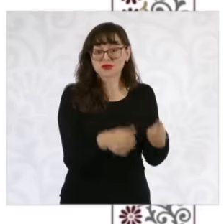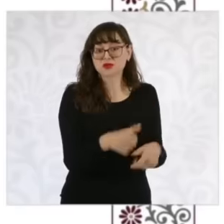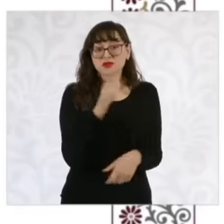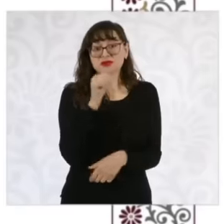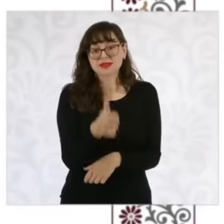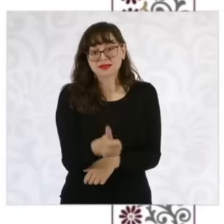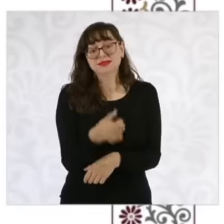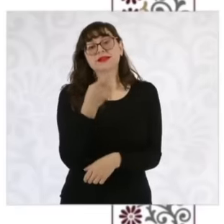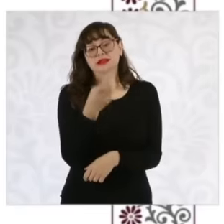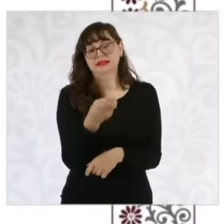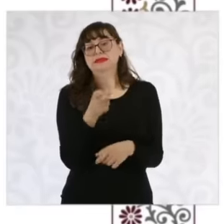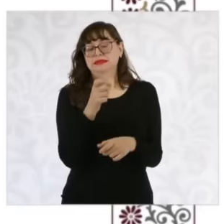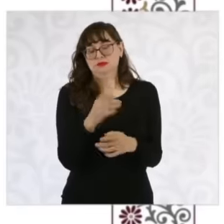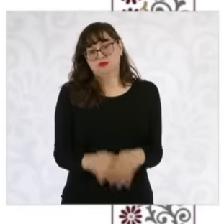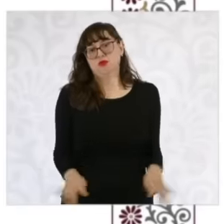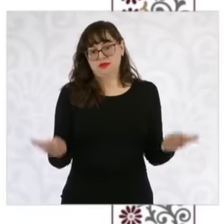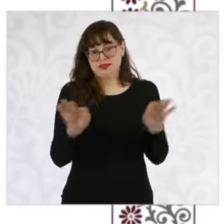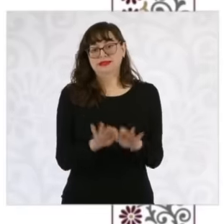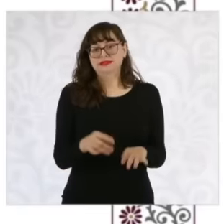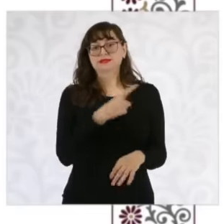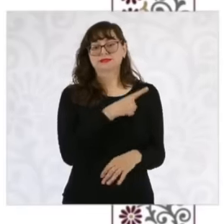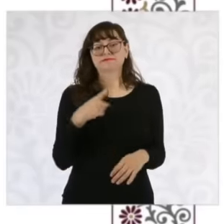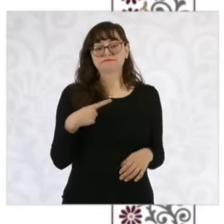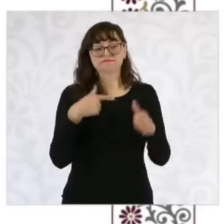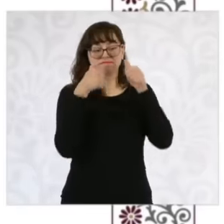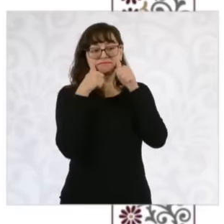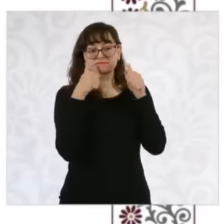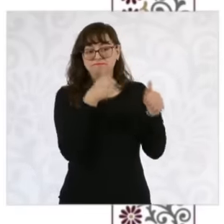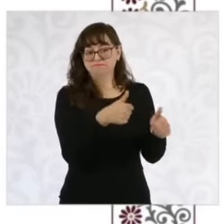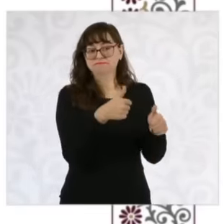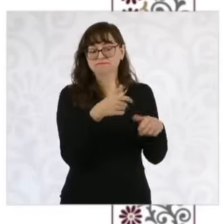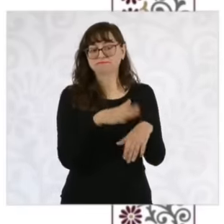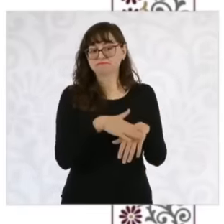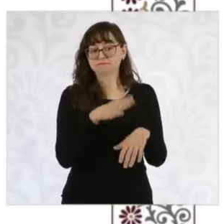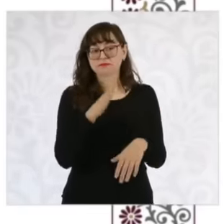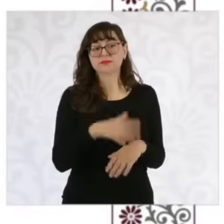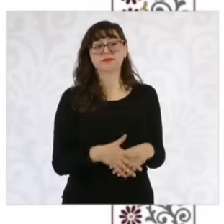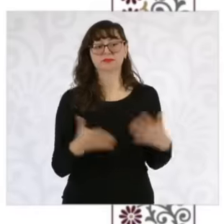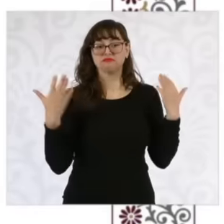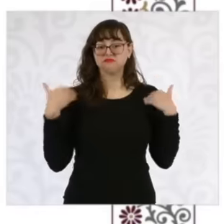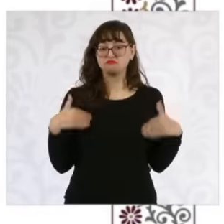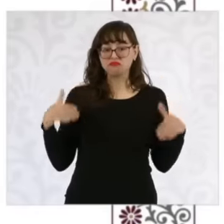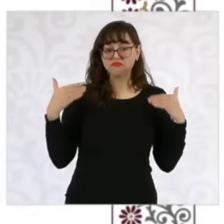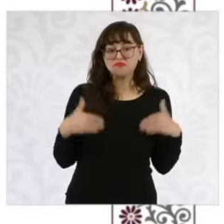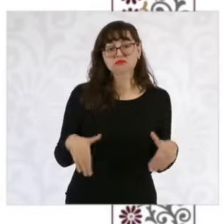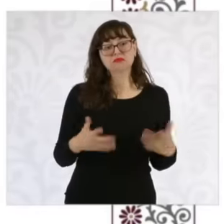important task that we are going to carry out eh bear and recreation no if you exercise